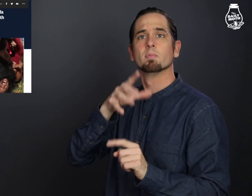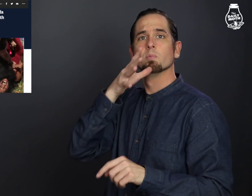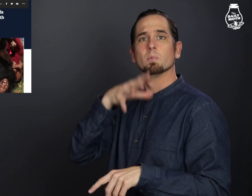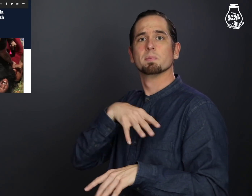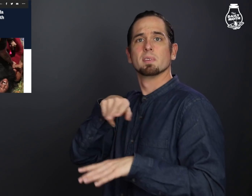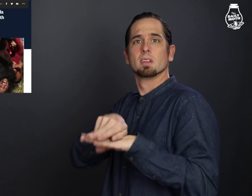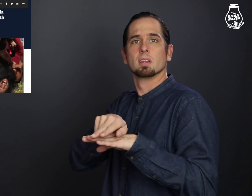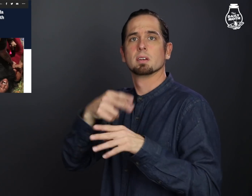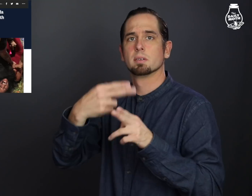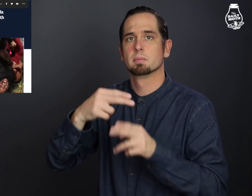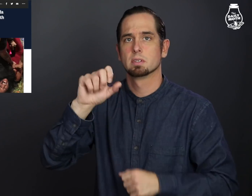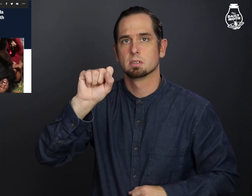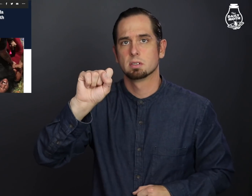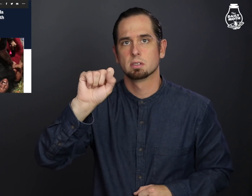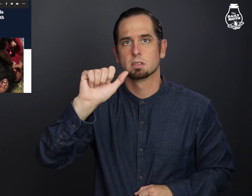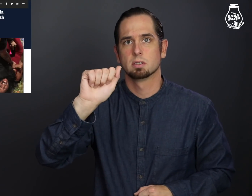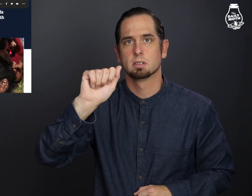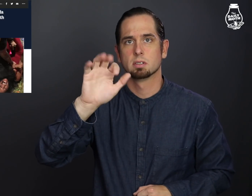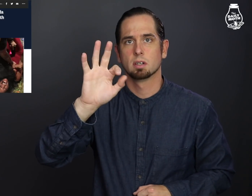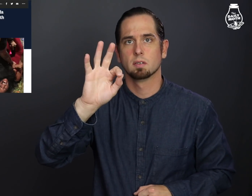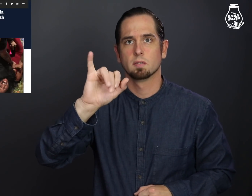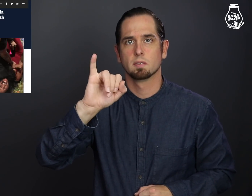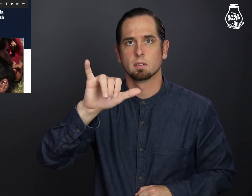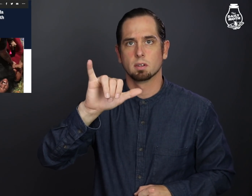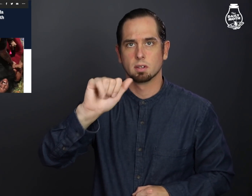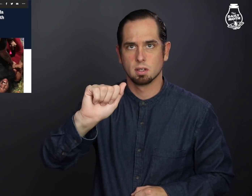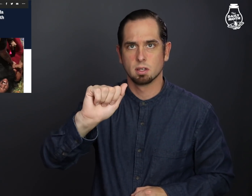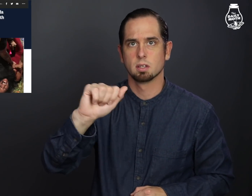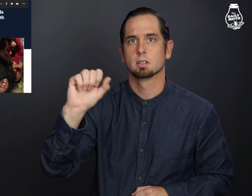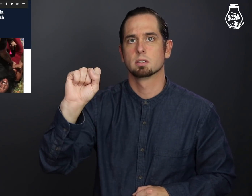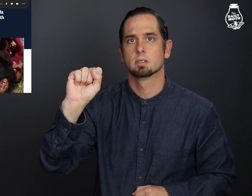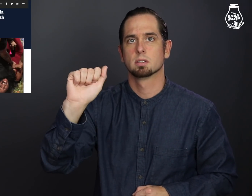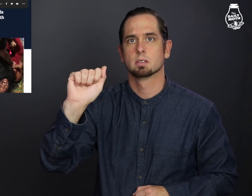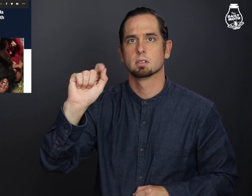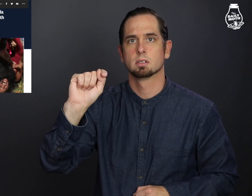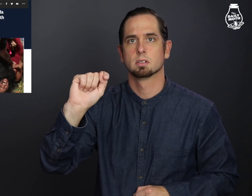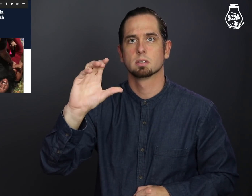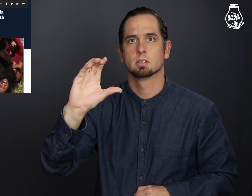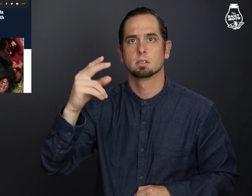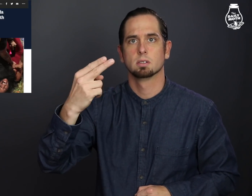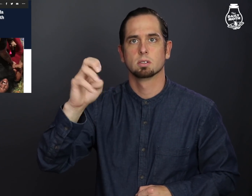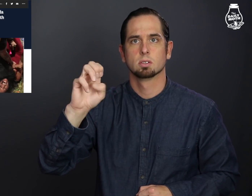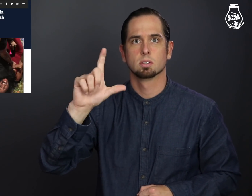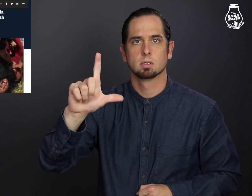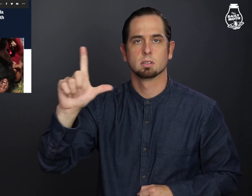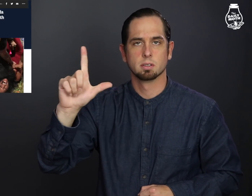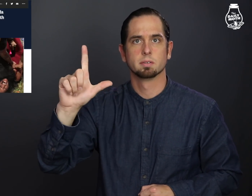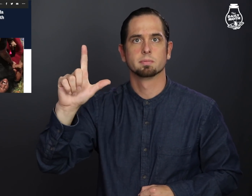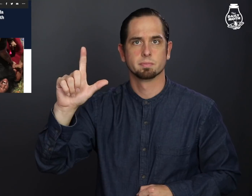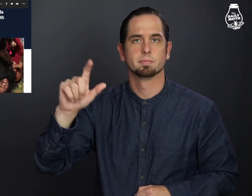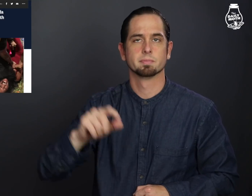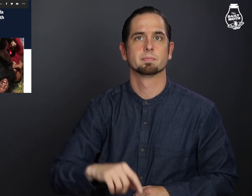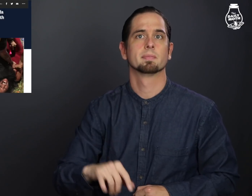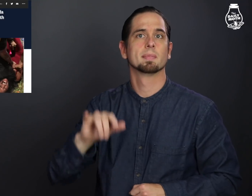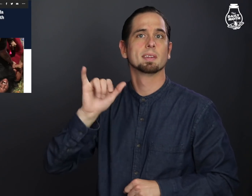The woman's name is Safiya Satchell.